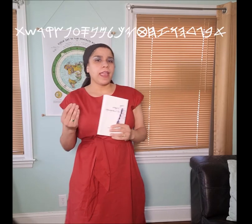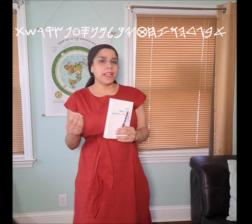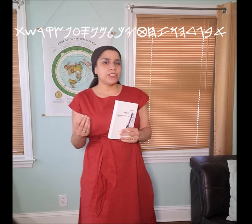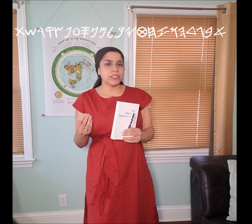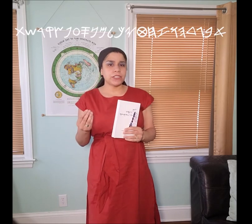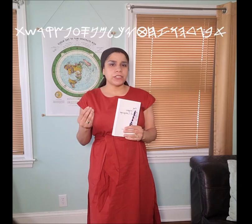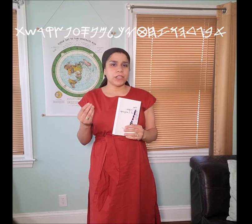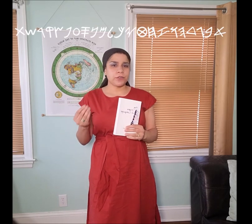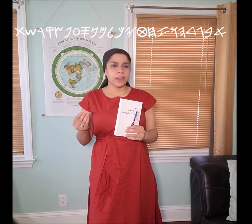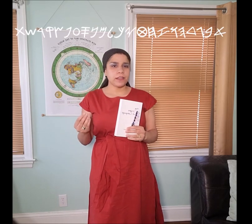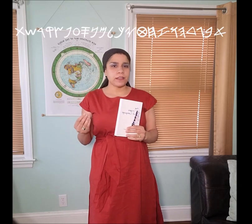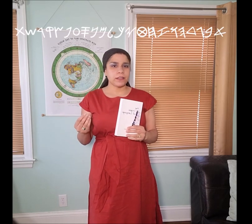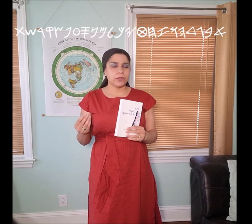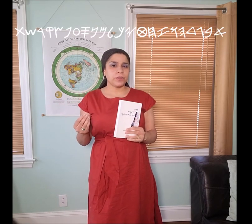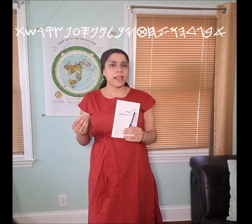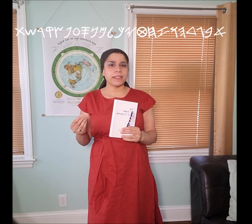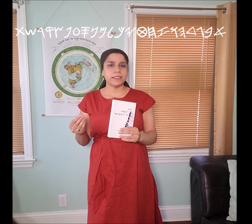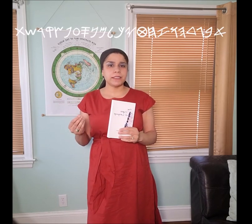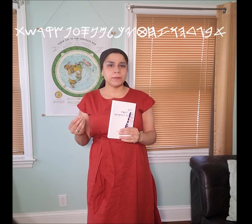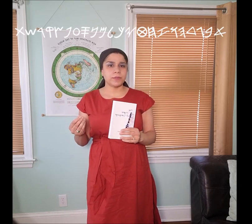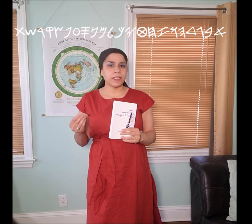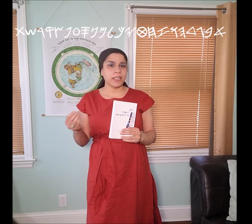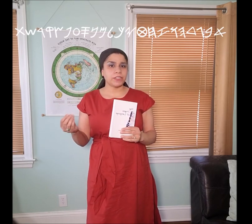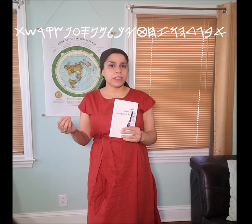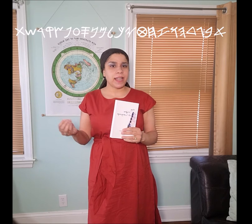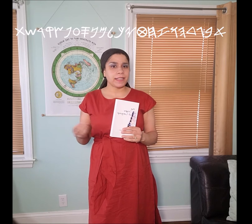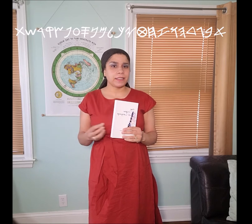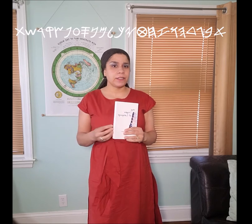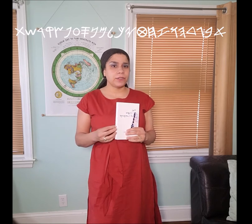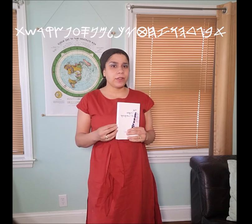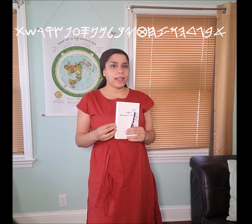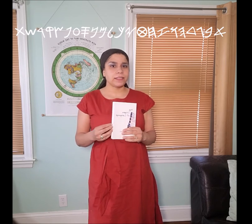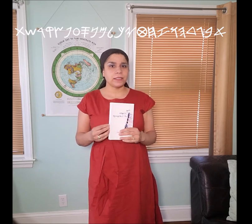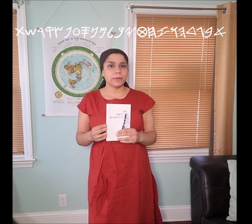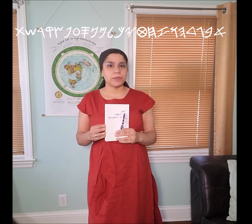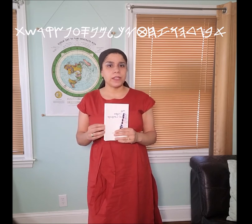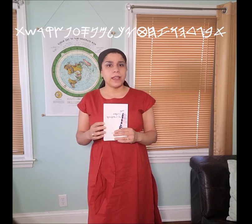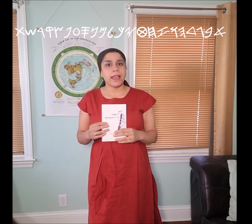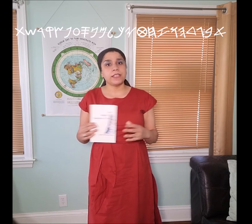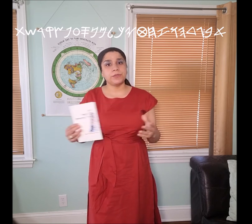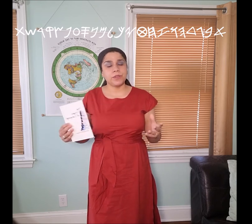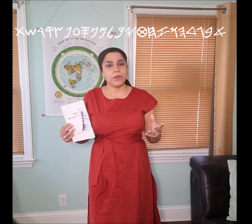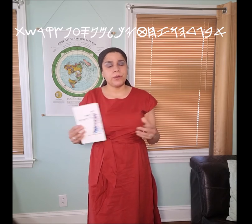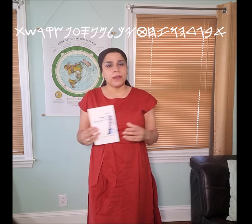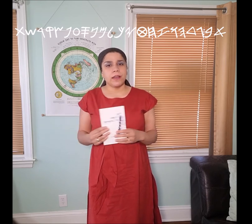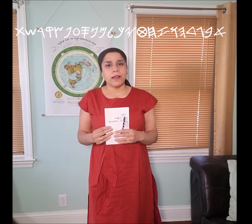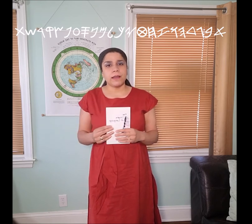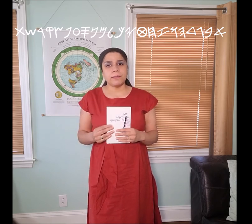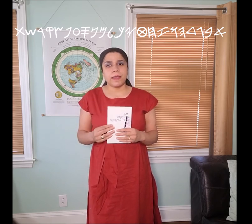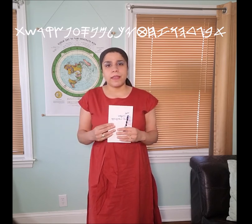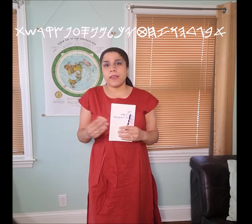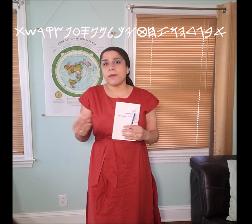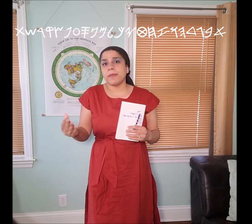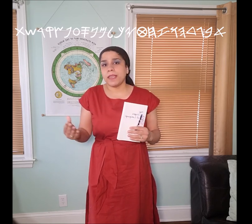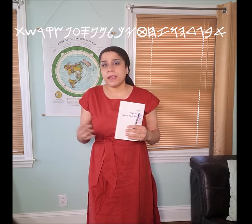Ancient Greek utilized these symbols, Ancient Latin utilizes symbols, as you know Aramaic